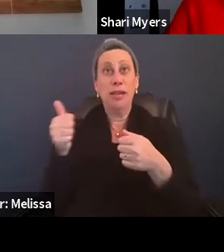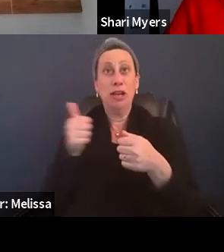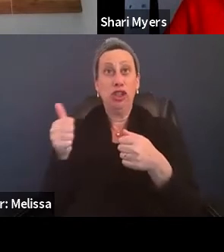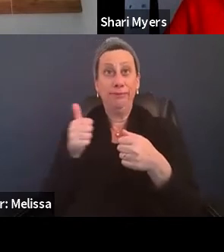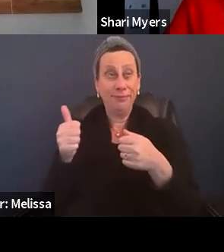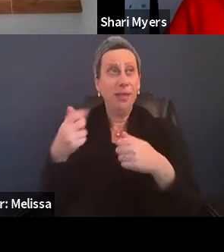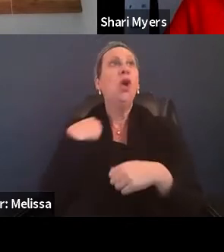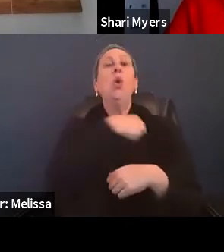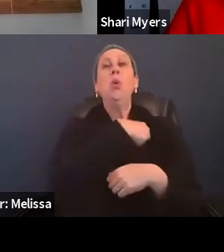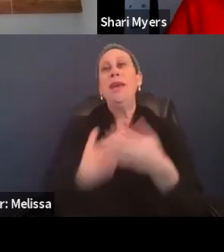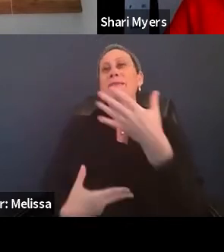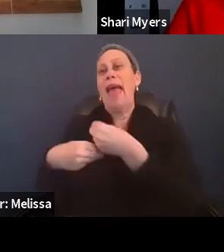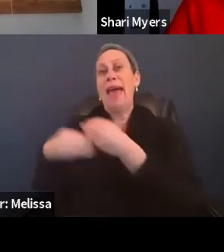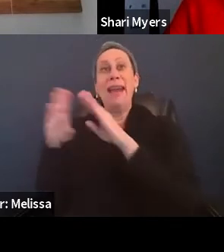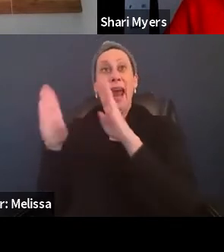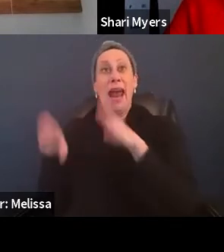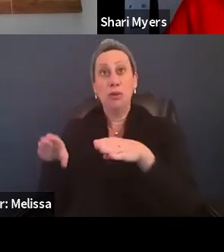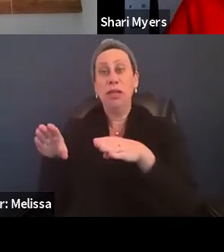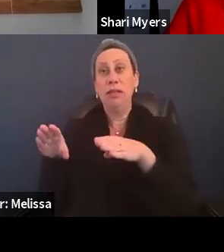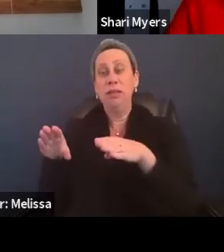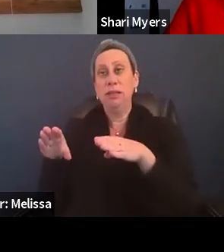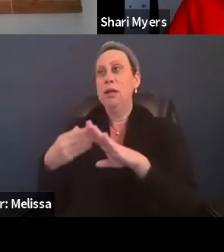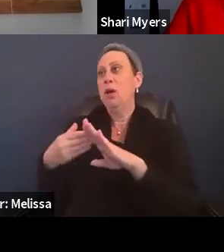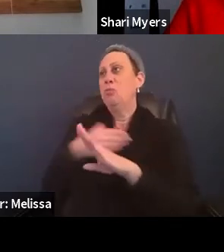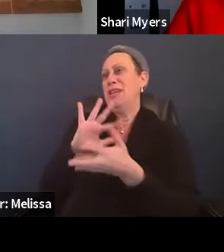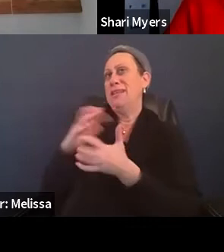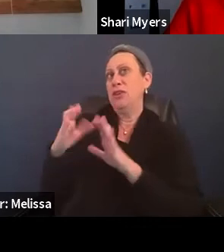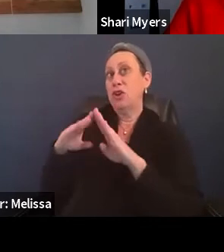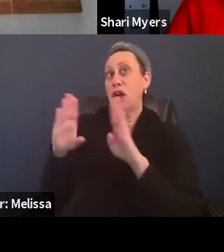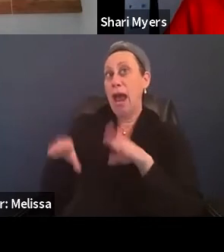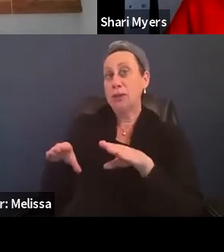We have added a pre disaster housing along with that.